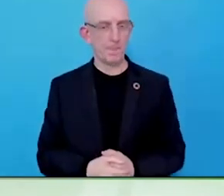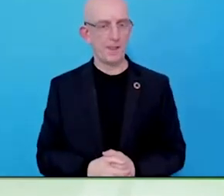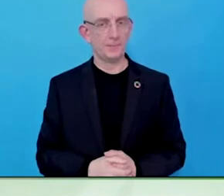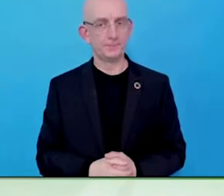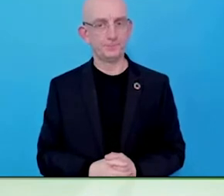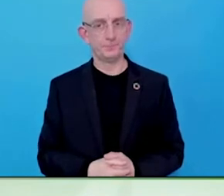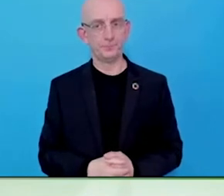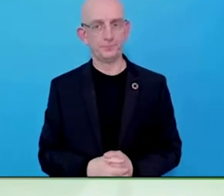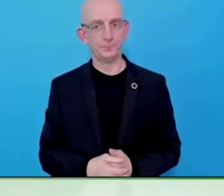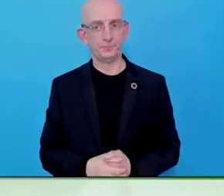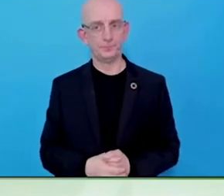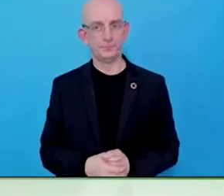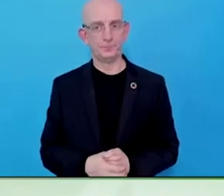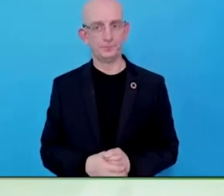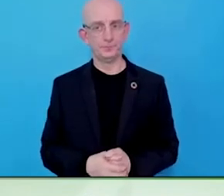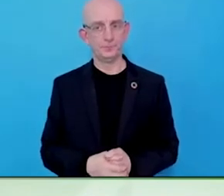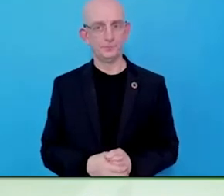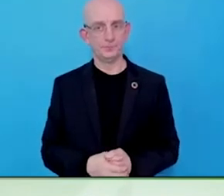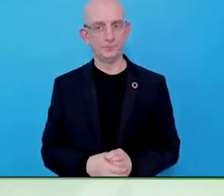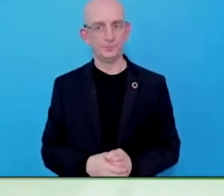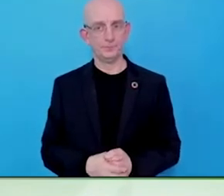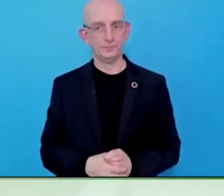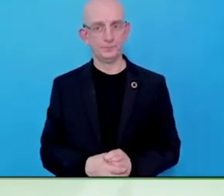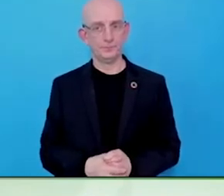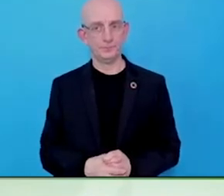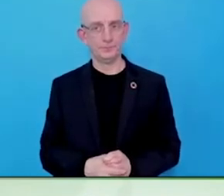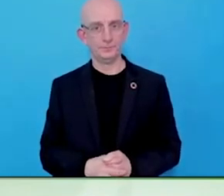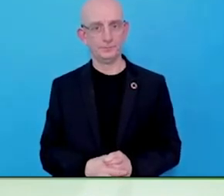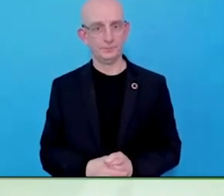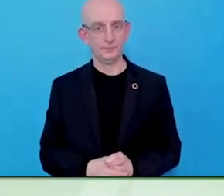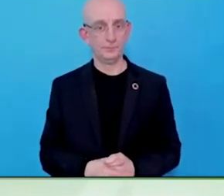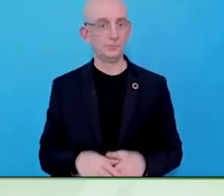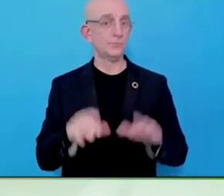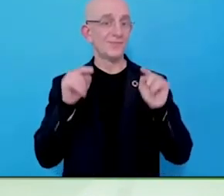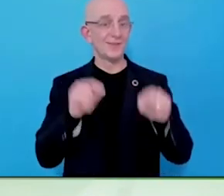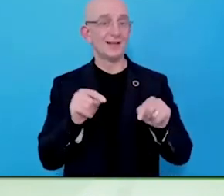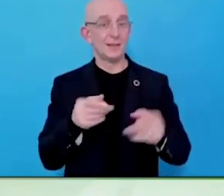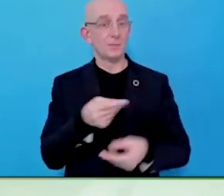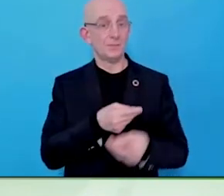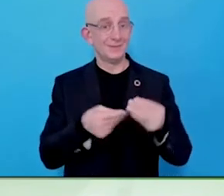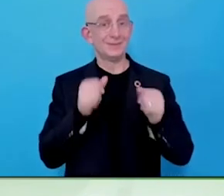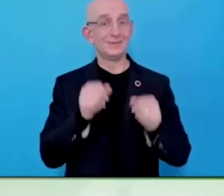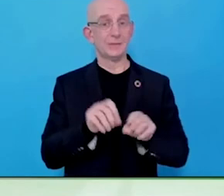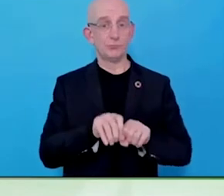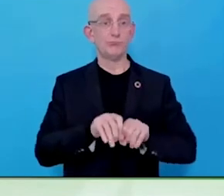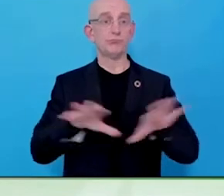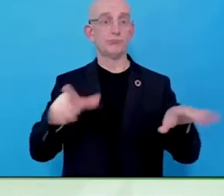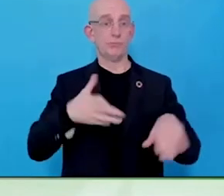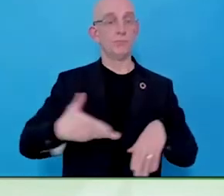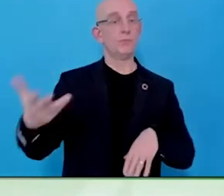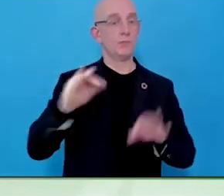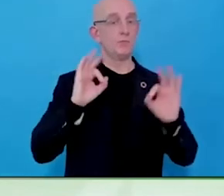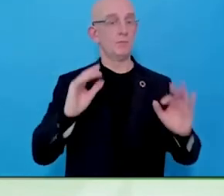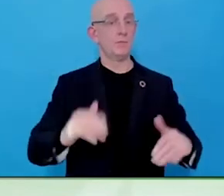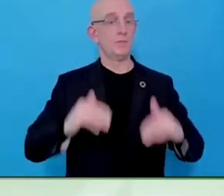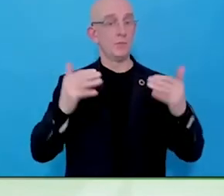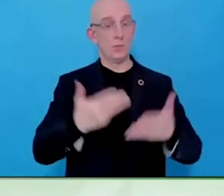You are the expert. I just want to say a huge thank you to Susan Scott-Parker. Thank you. And signing off, Caroline Casey in her green suit.